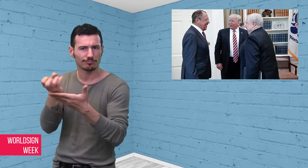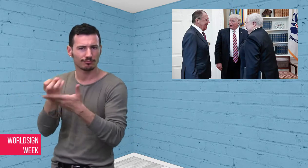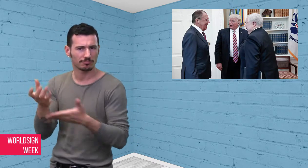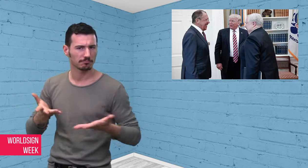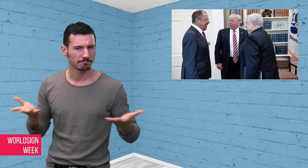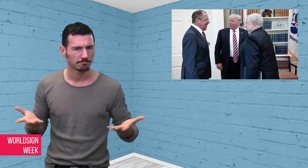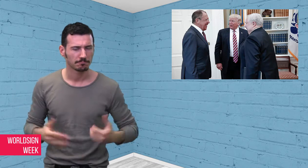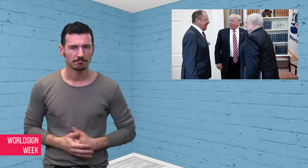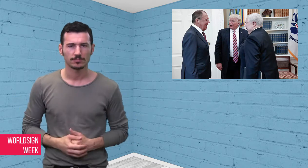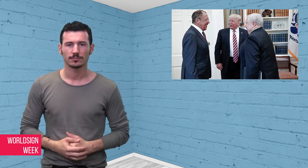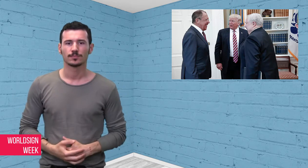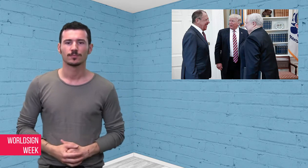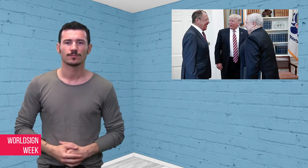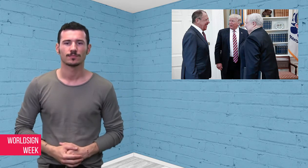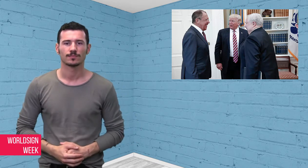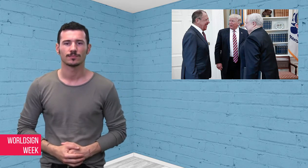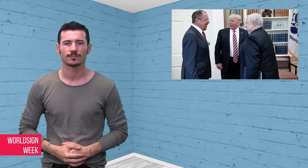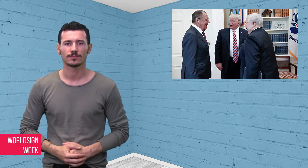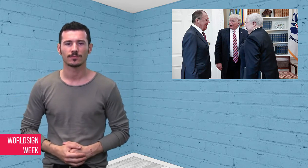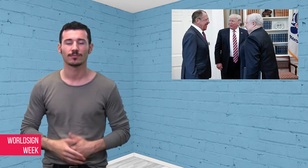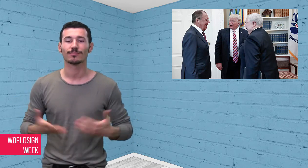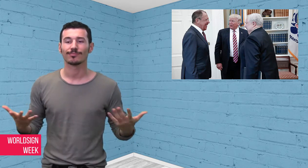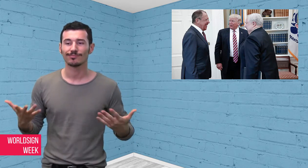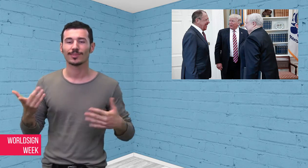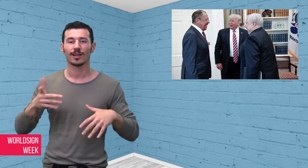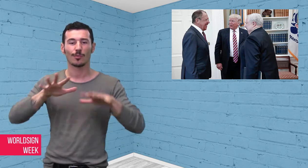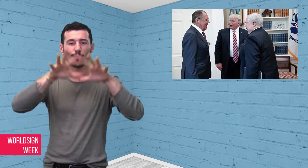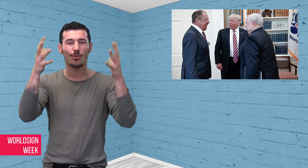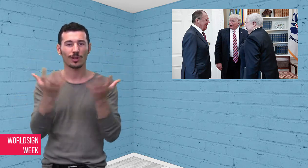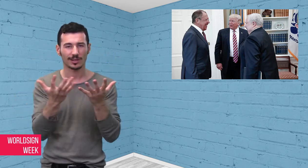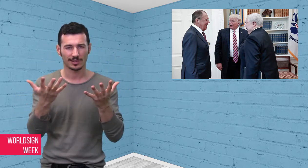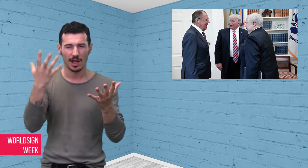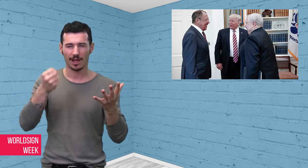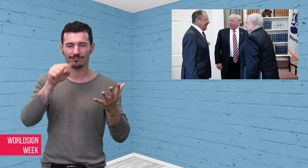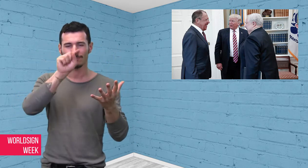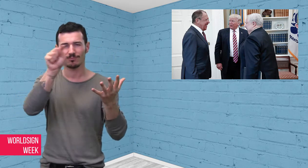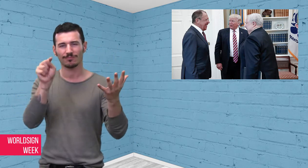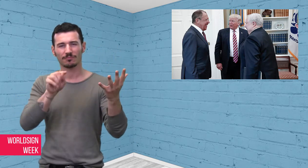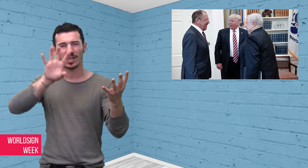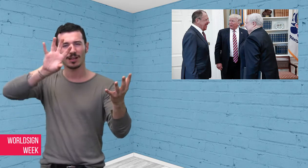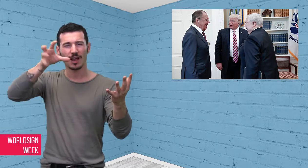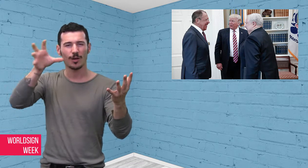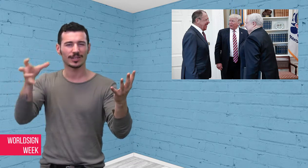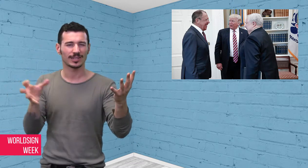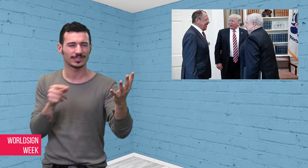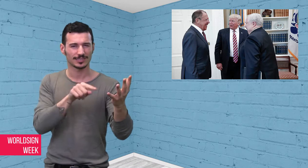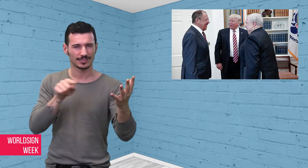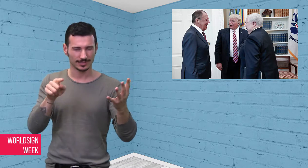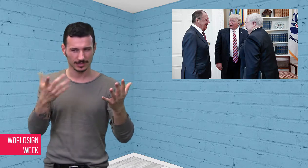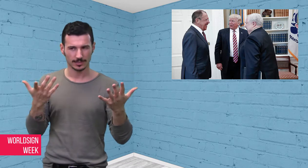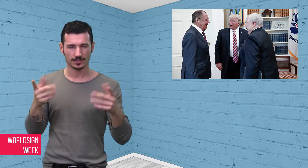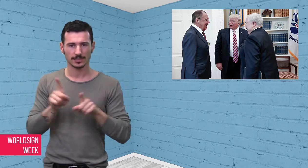growing that nations may stop their